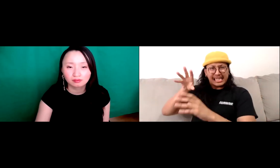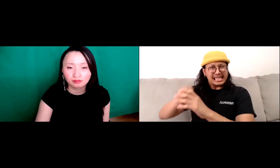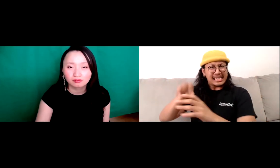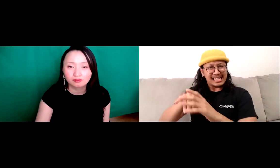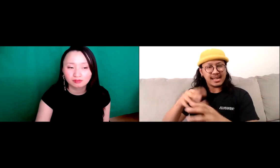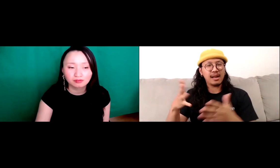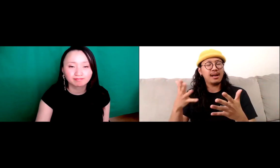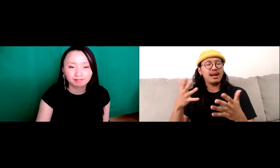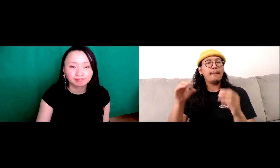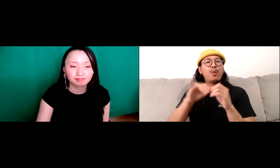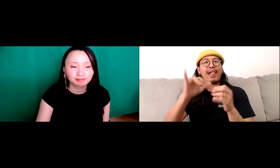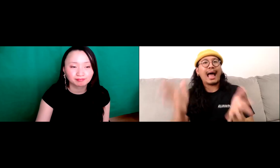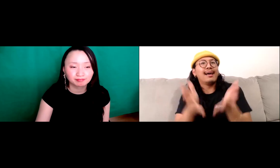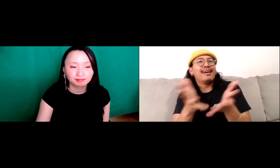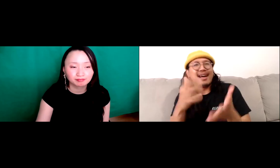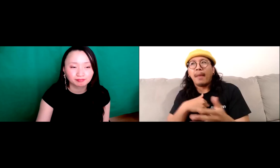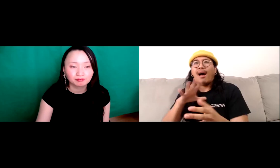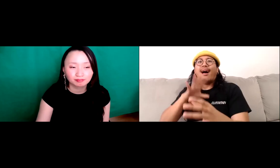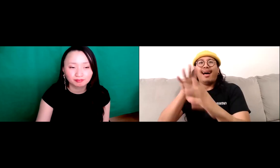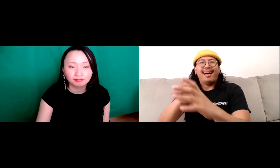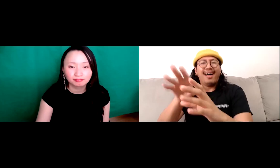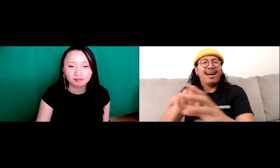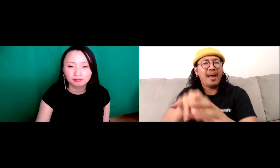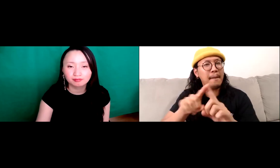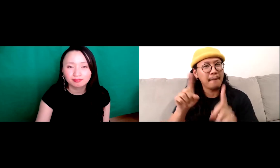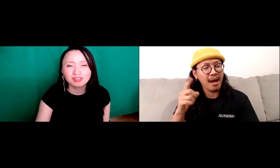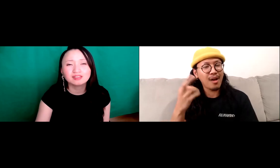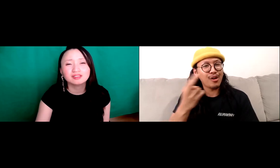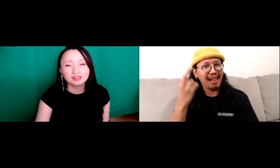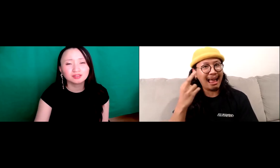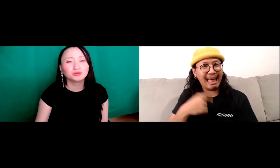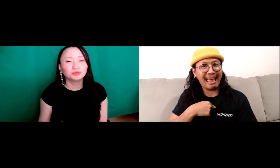So those high expectations were set for me and it was more of I guess they were more